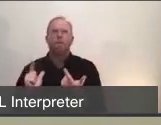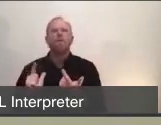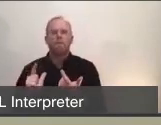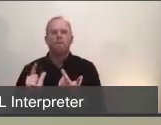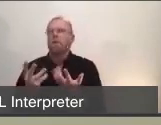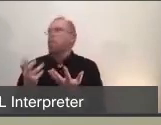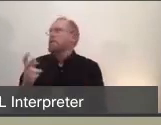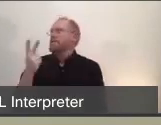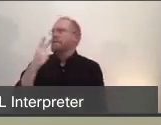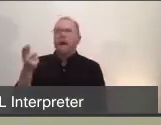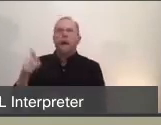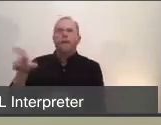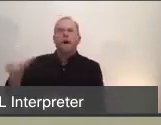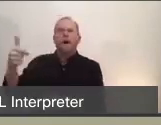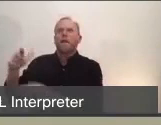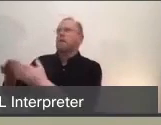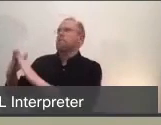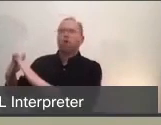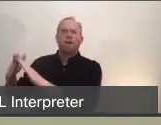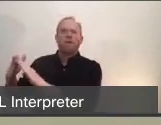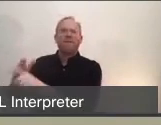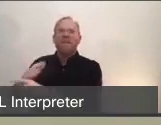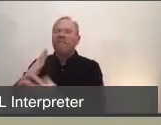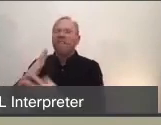is that insufficient numbers of staff are present